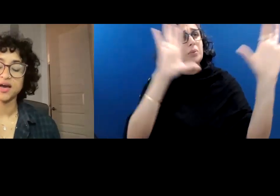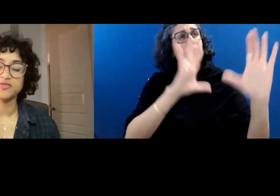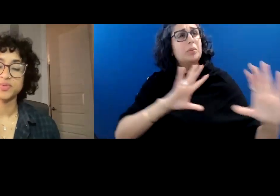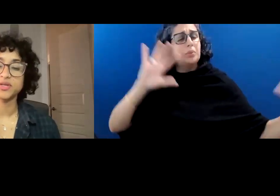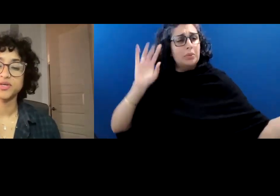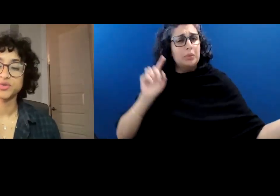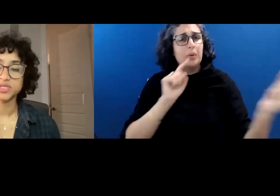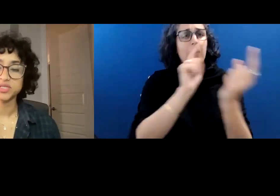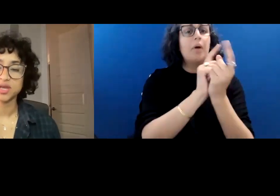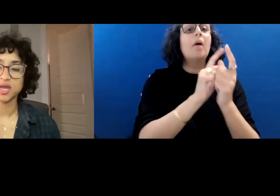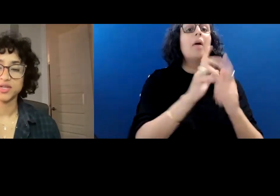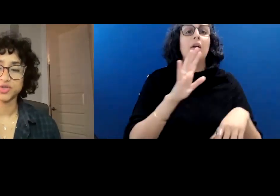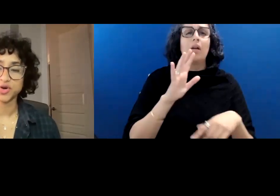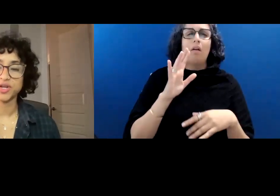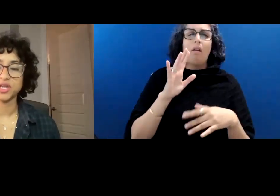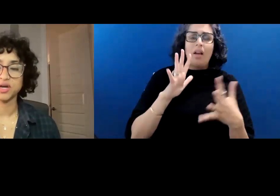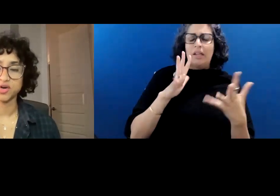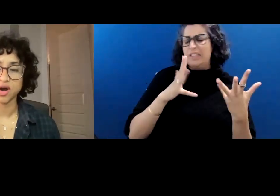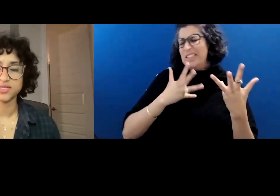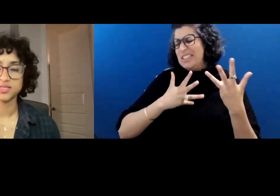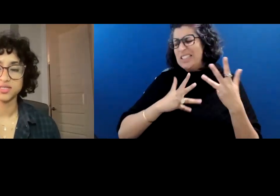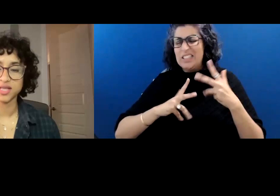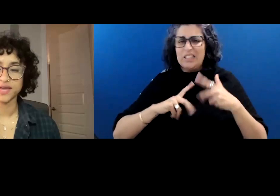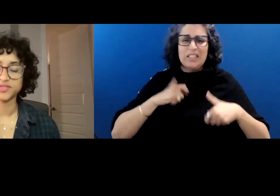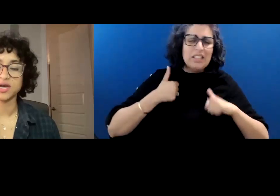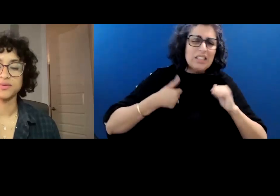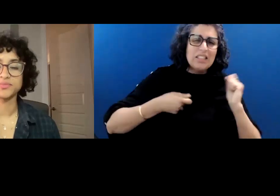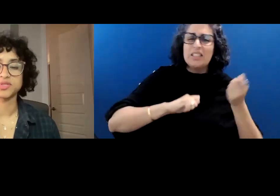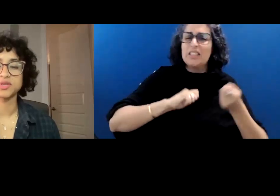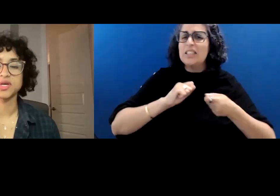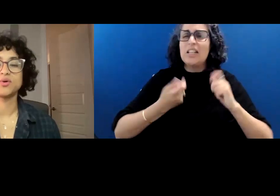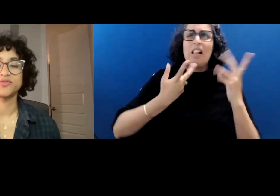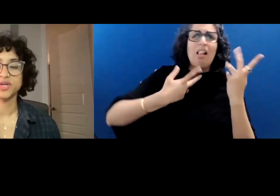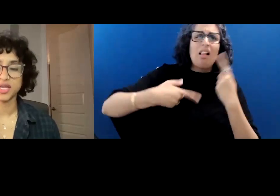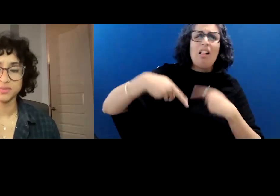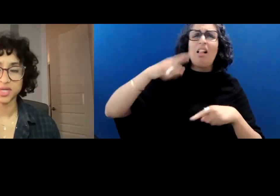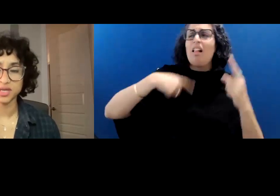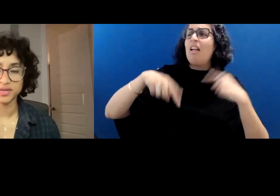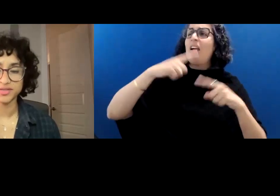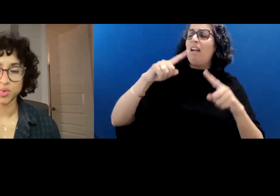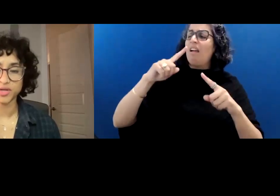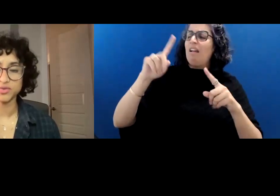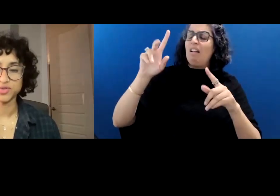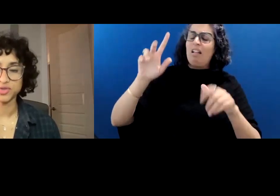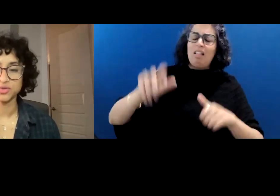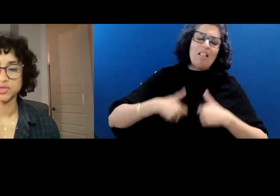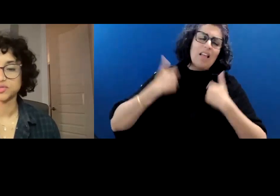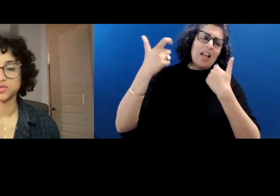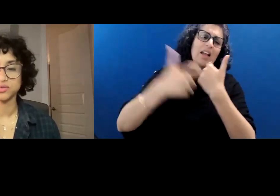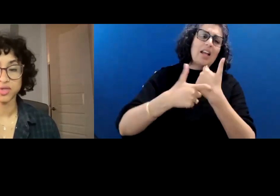I have been twisting and turning across these lifetimes, where forgetting me is what you do